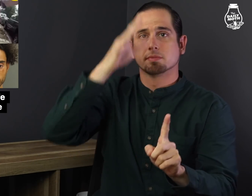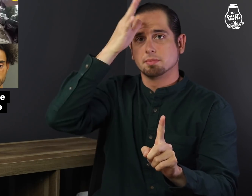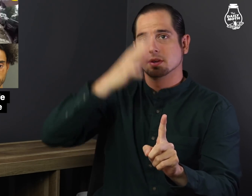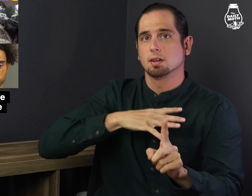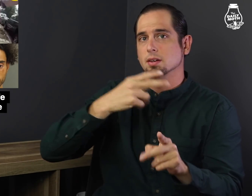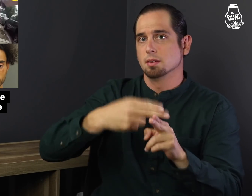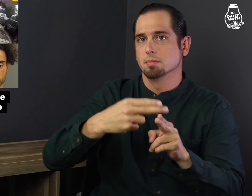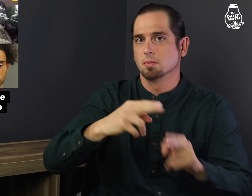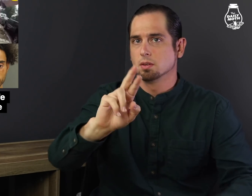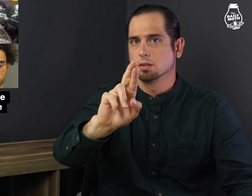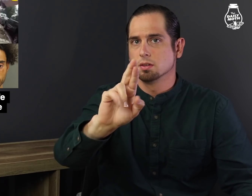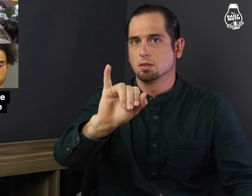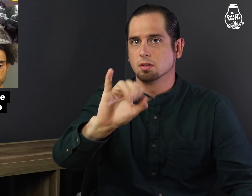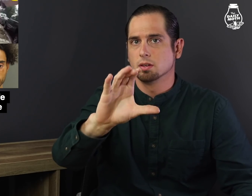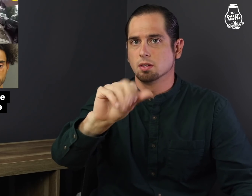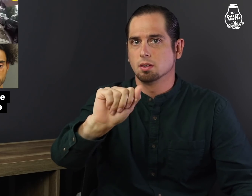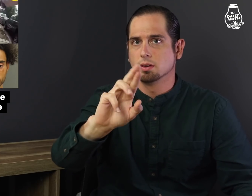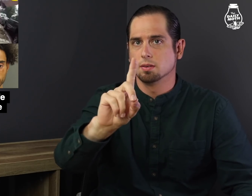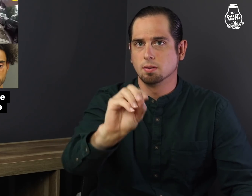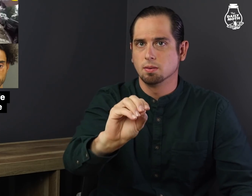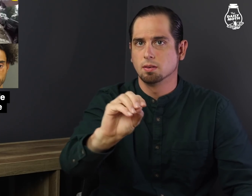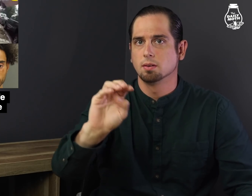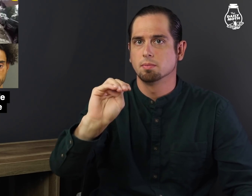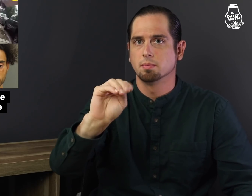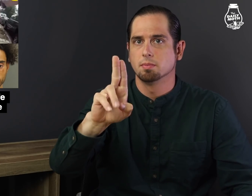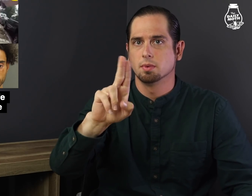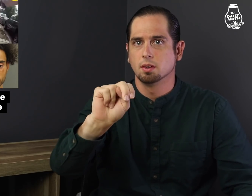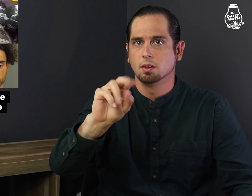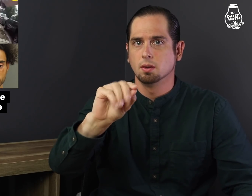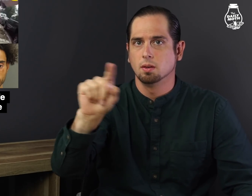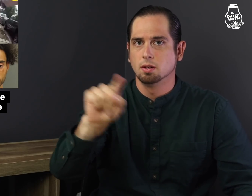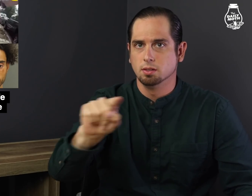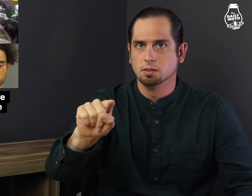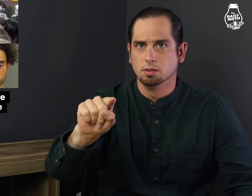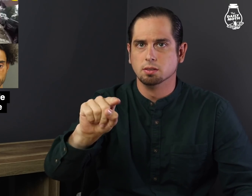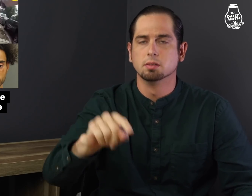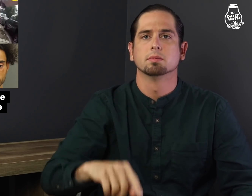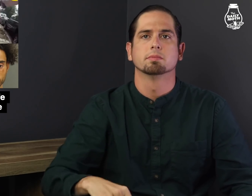The man's name was Ricardo Munoz.